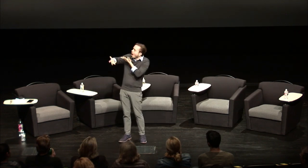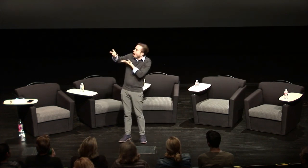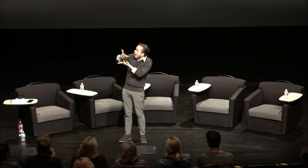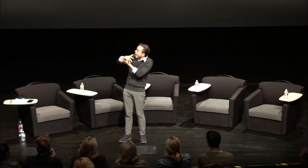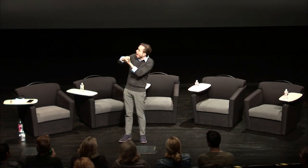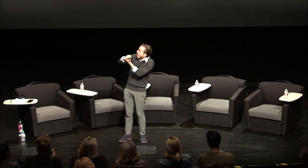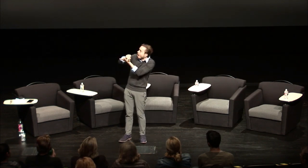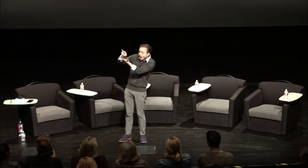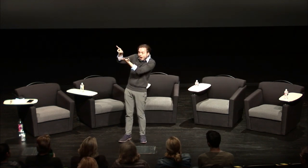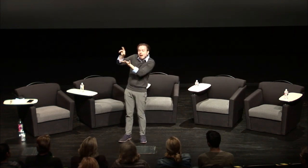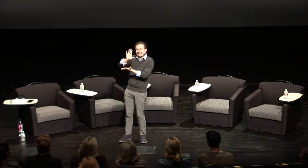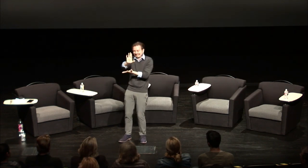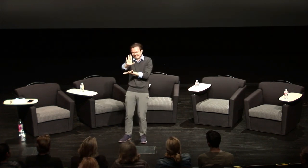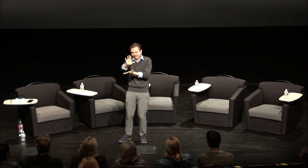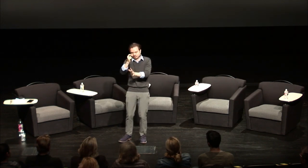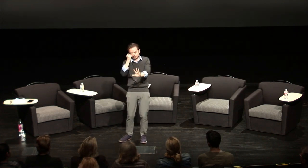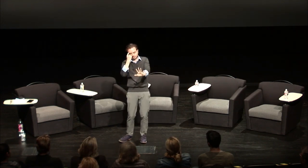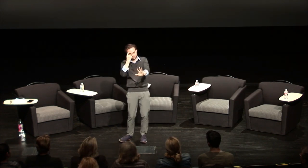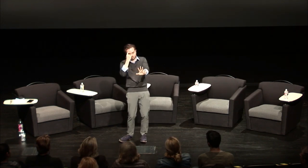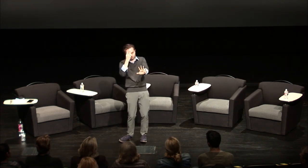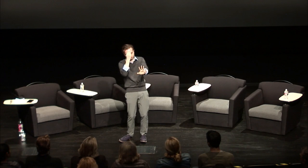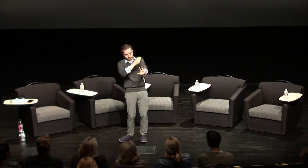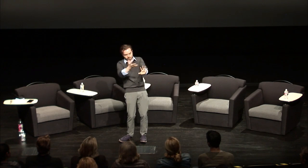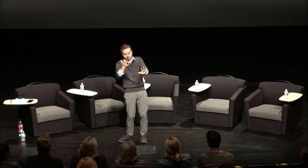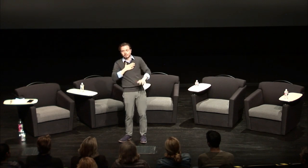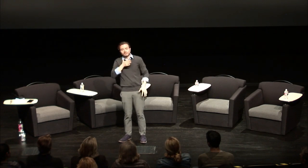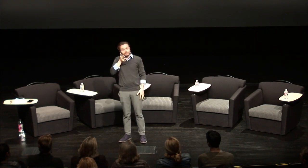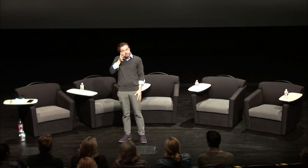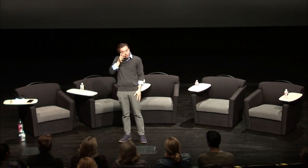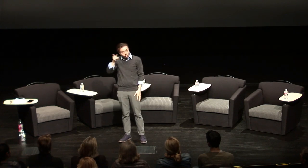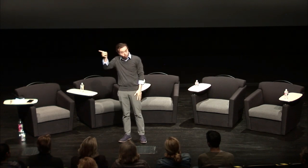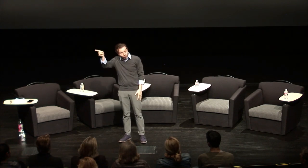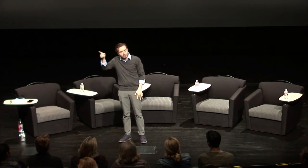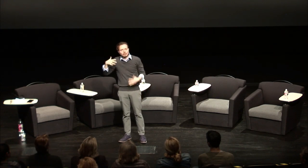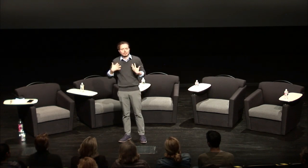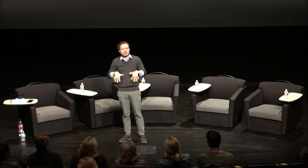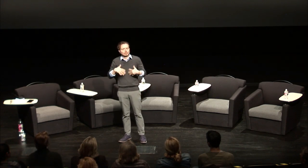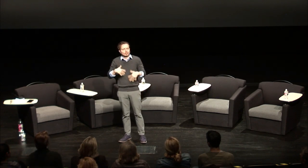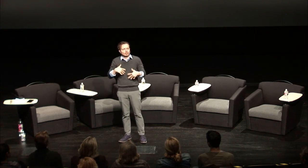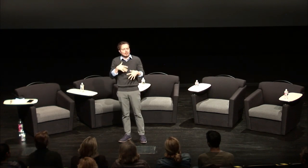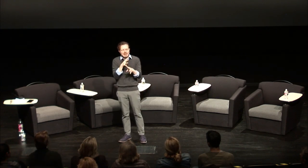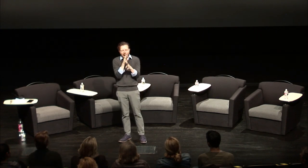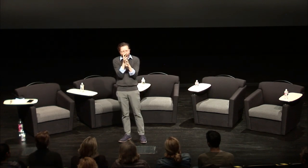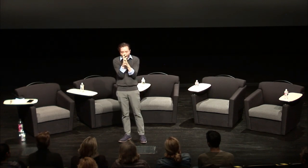was able to get this language from them. Now I do have to be clear my father was